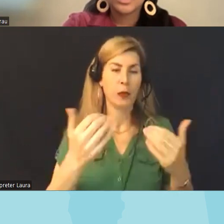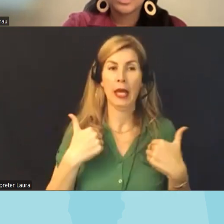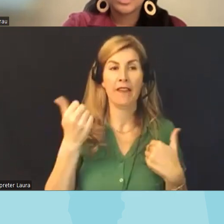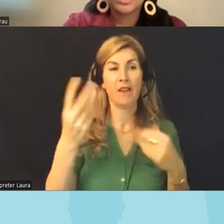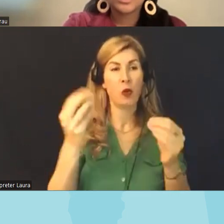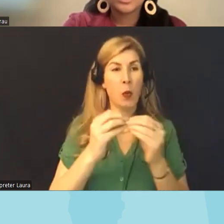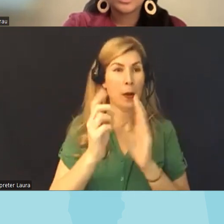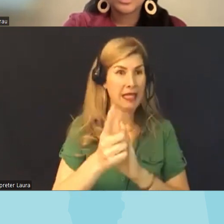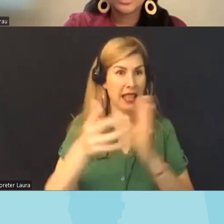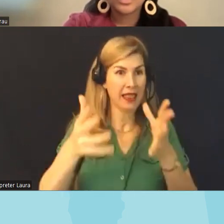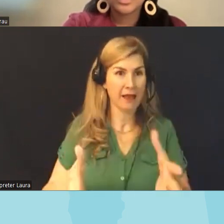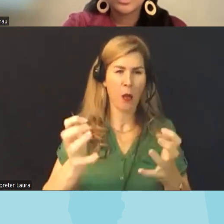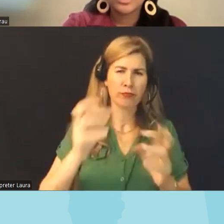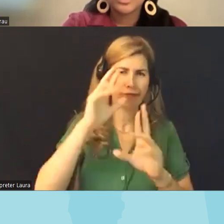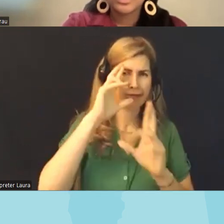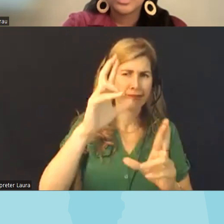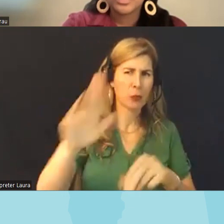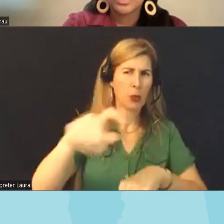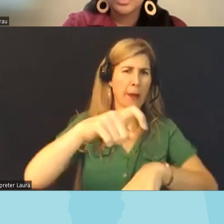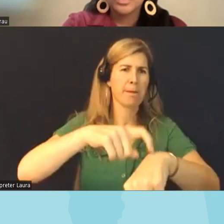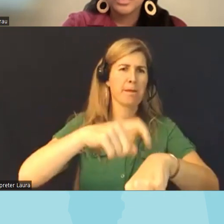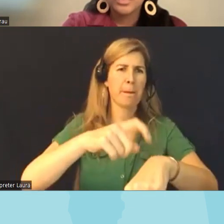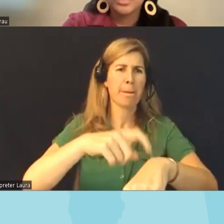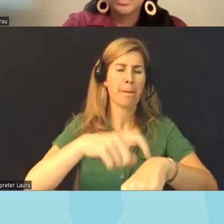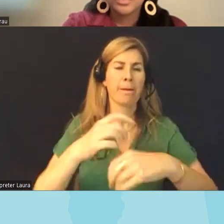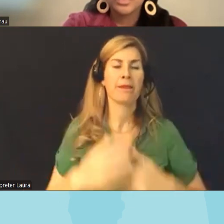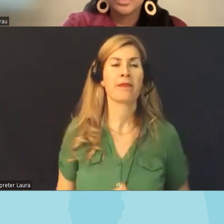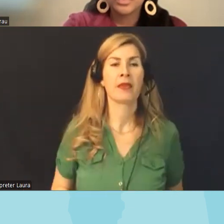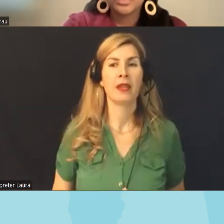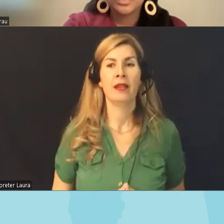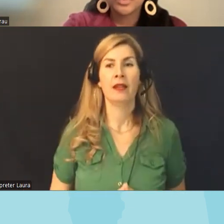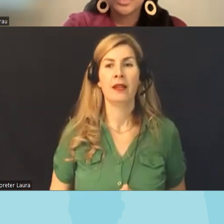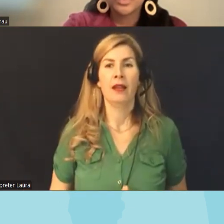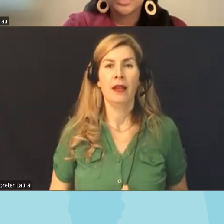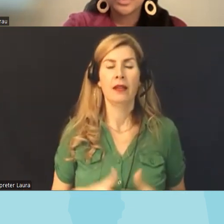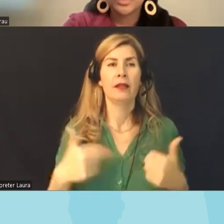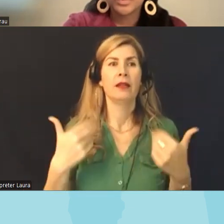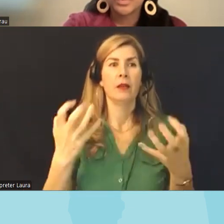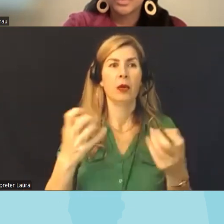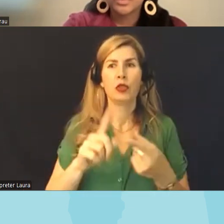and I want to be respectful of folks time and so what I would love to do is to finish with hearing